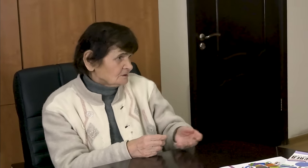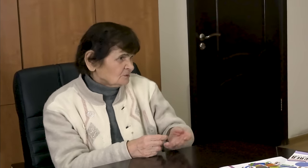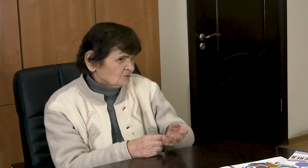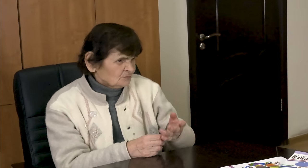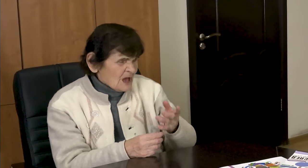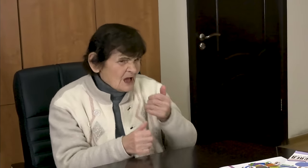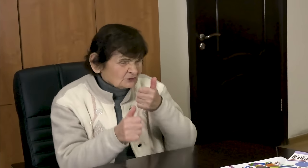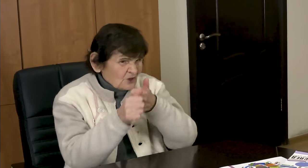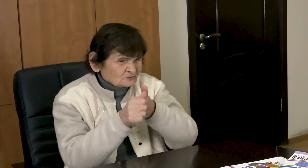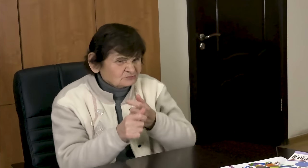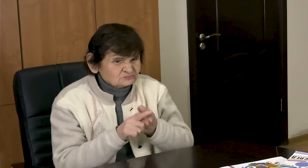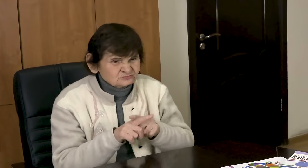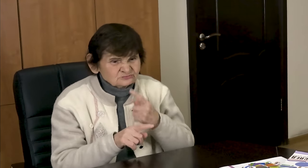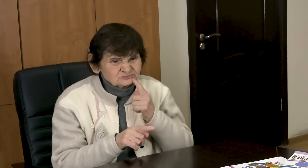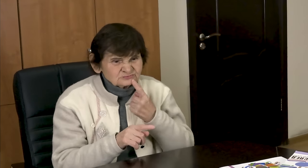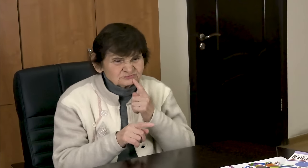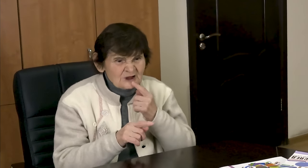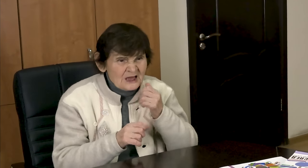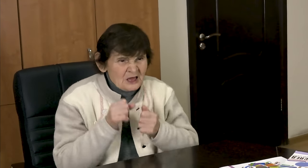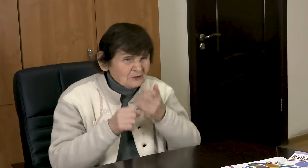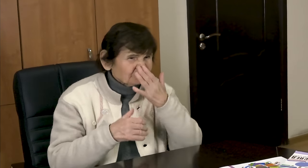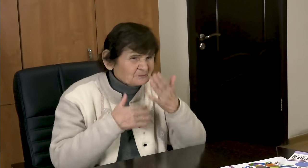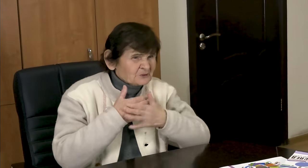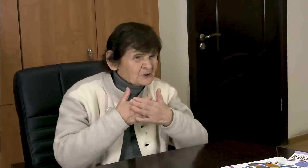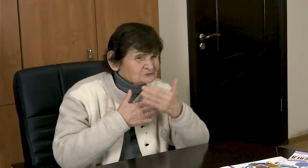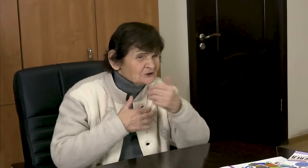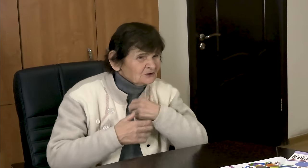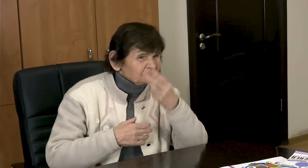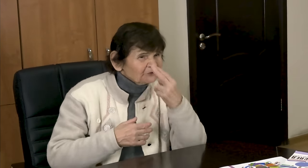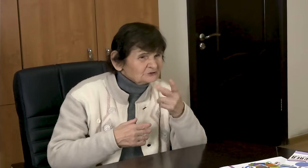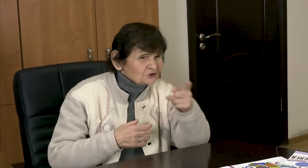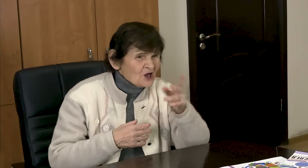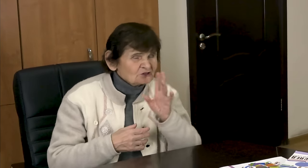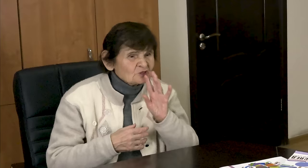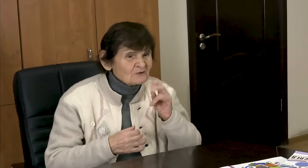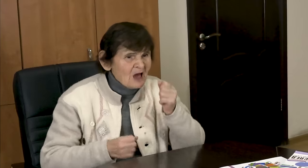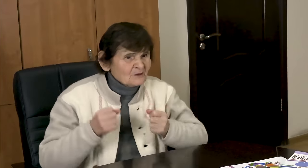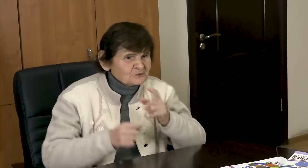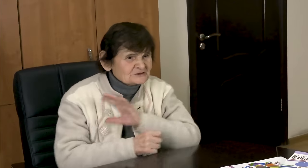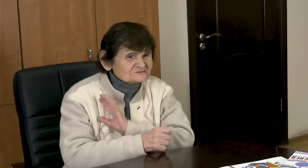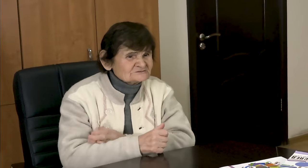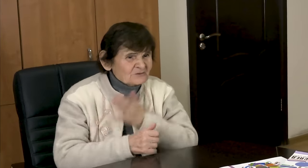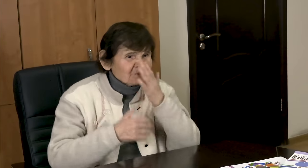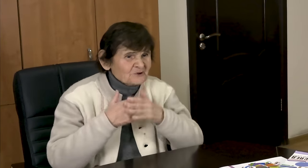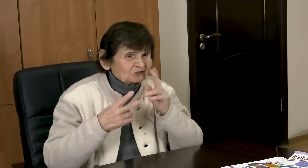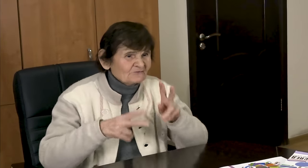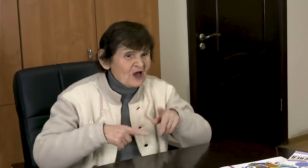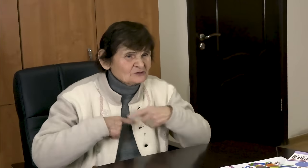But it was difficult to catch up with the Norwegian. I saw that my main rival had gone far ahead and ran as fast as she could towards the finish line.